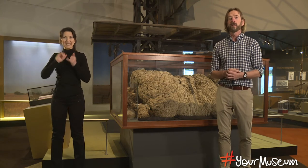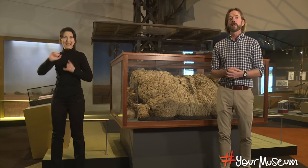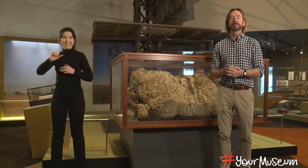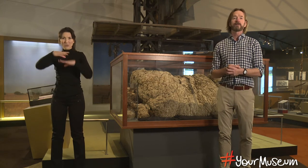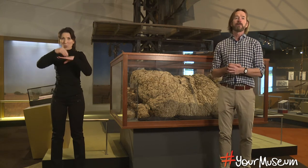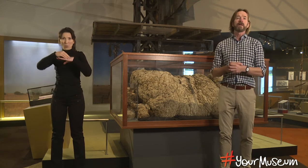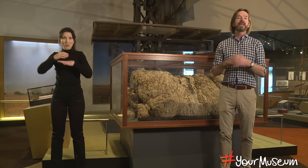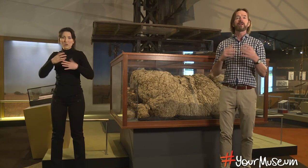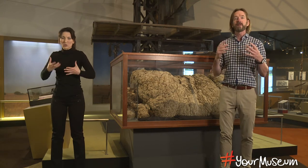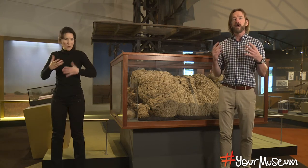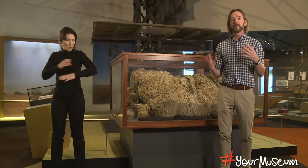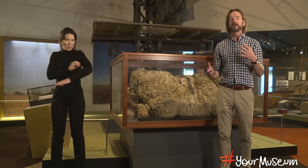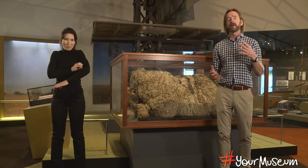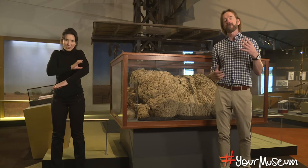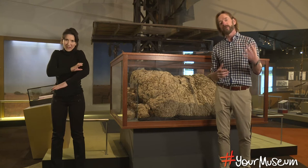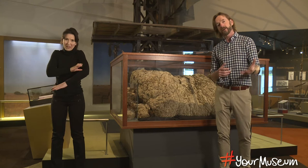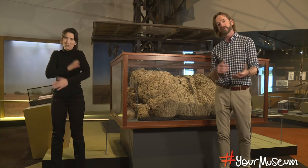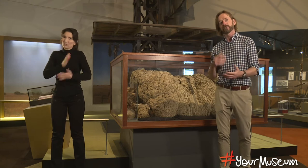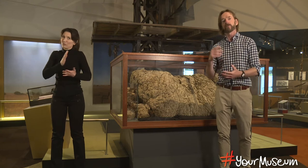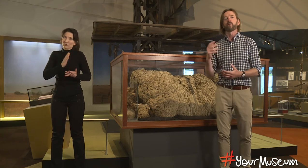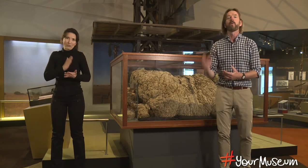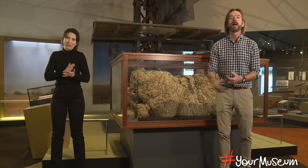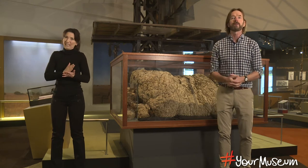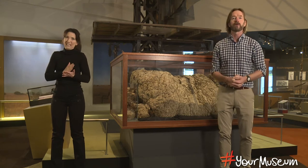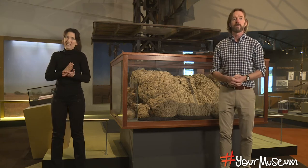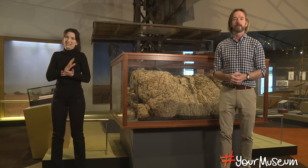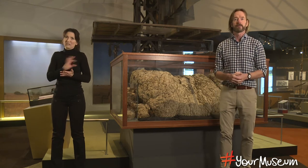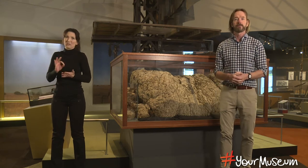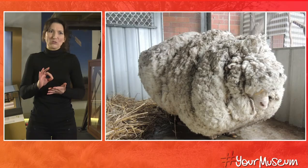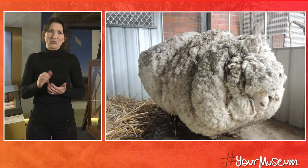and so he could have been hunted by foxes or wild dogs.